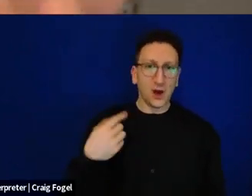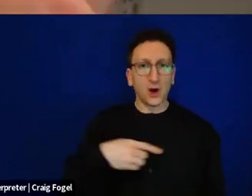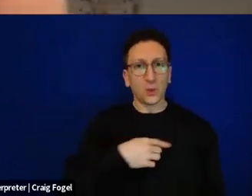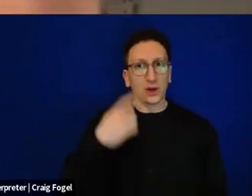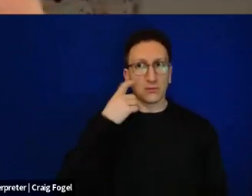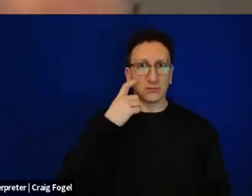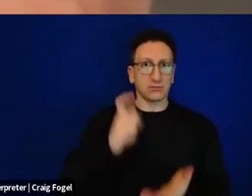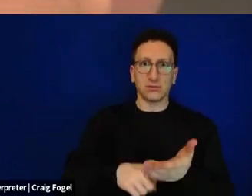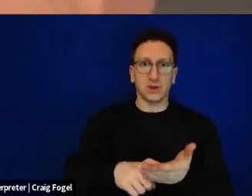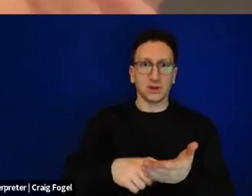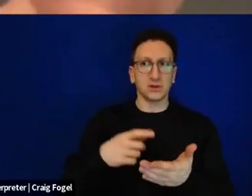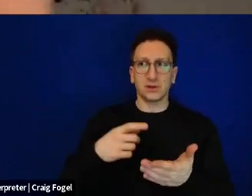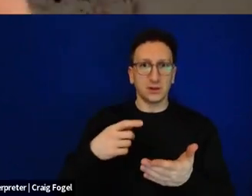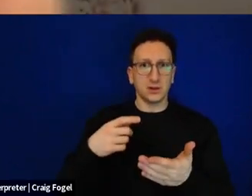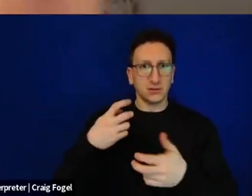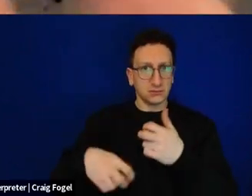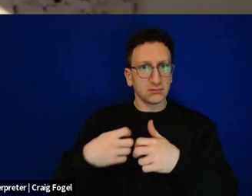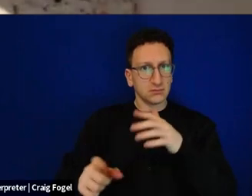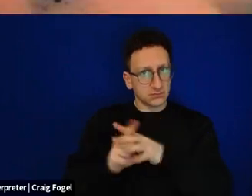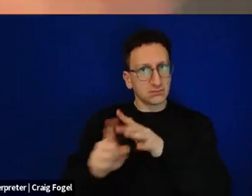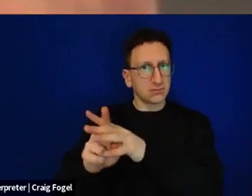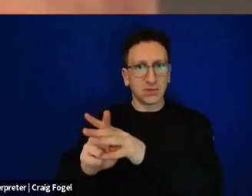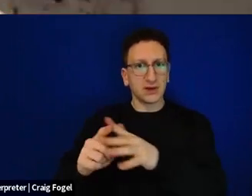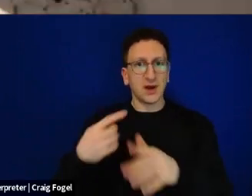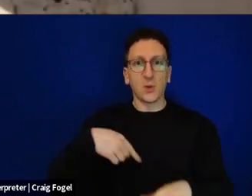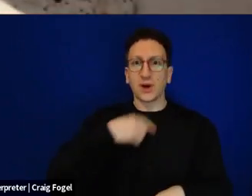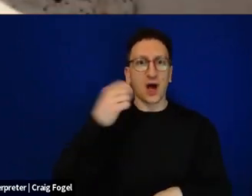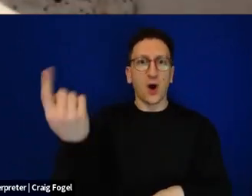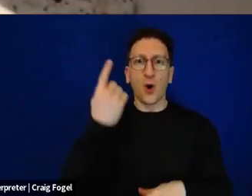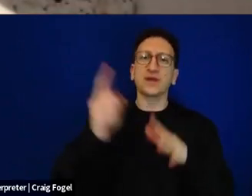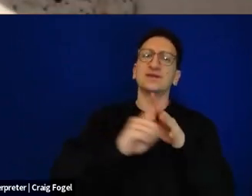we're always progressing towards a better world, and so we don't have to worry about the past.